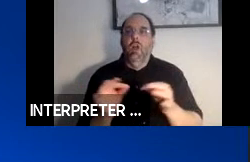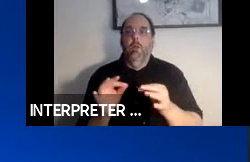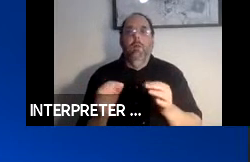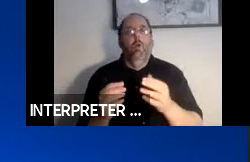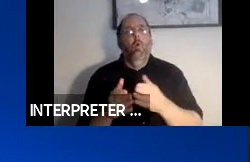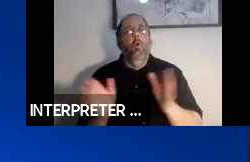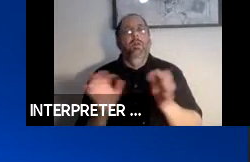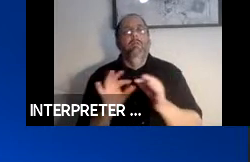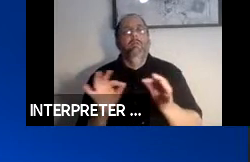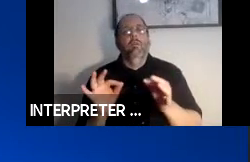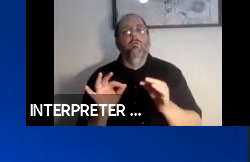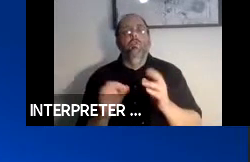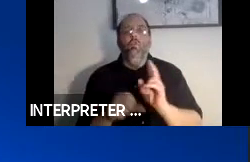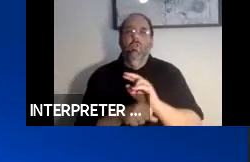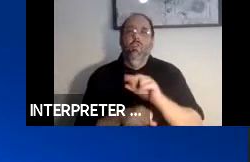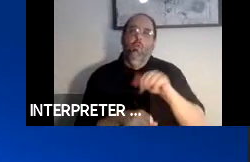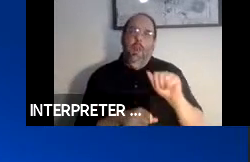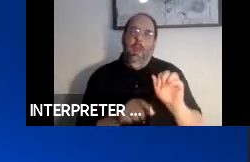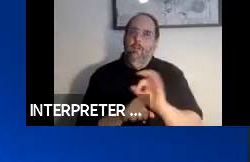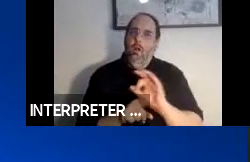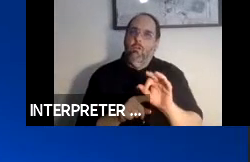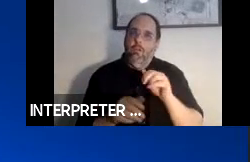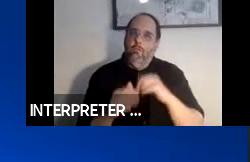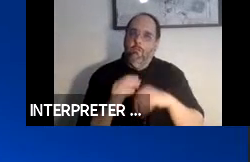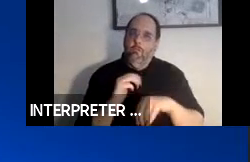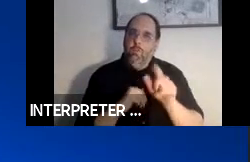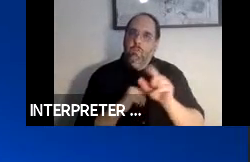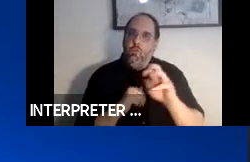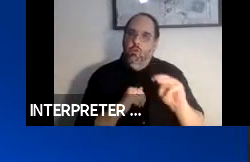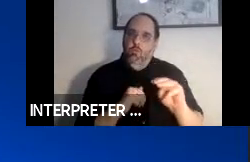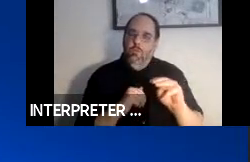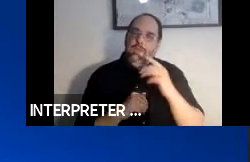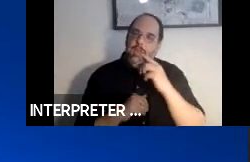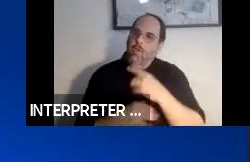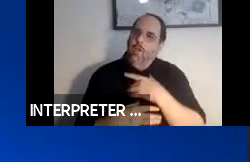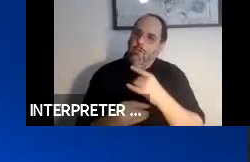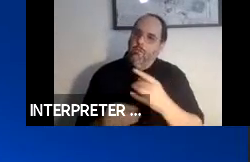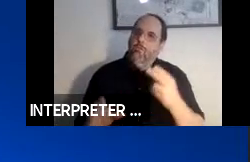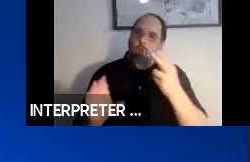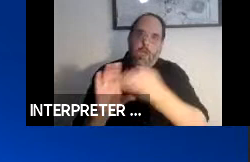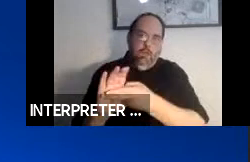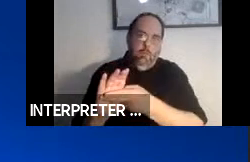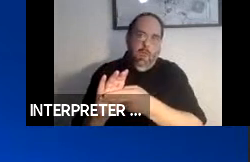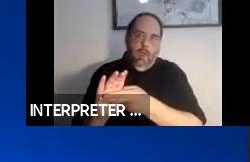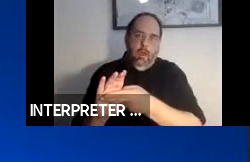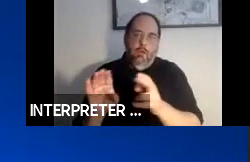Zoom's Q&A feature, indicate your interest in participating in the open discussion,